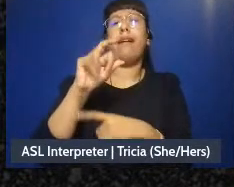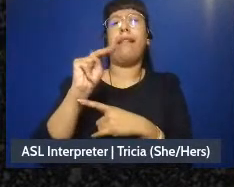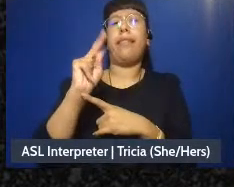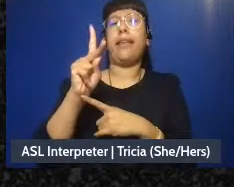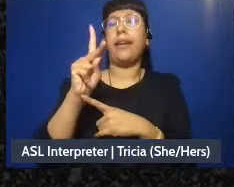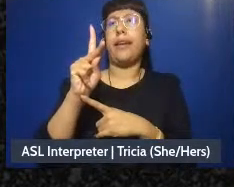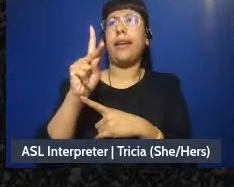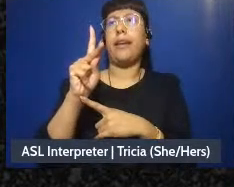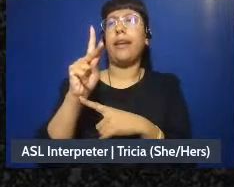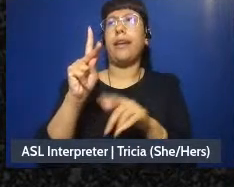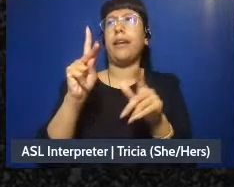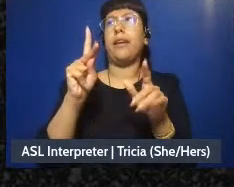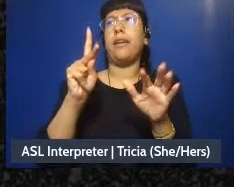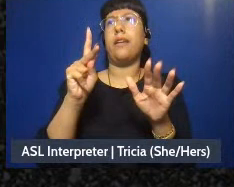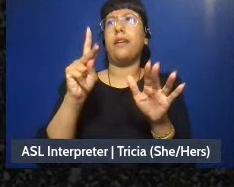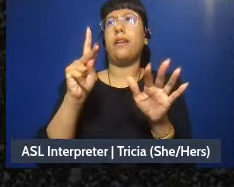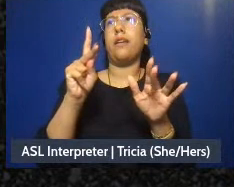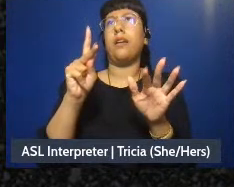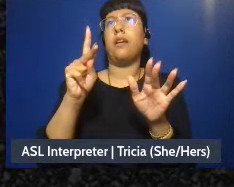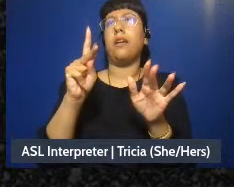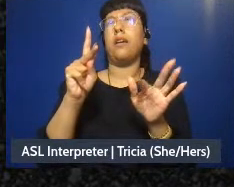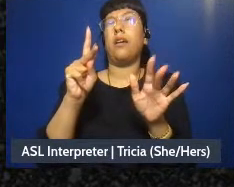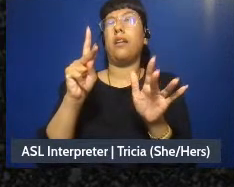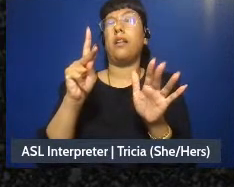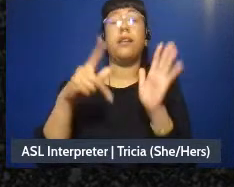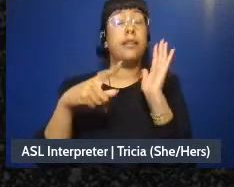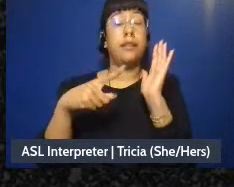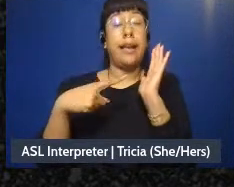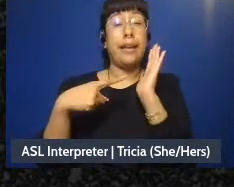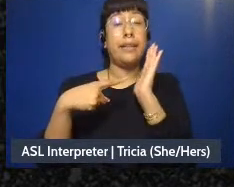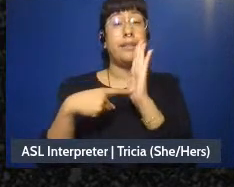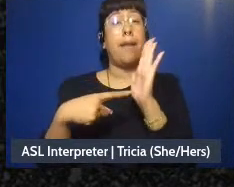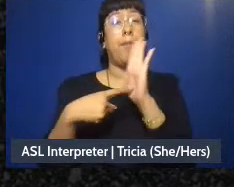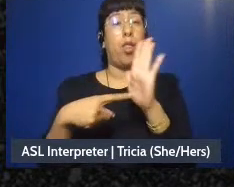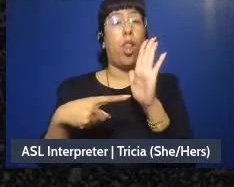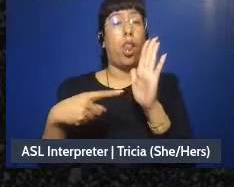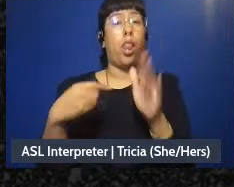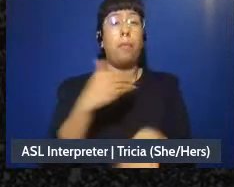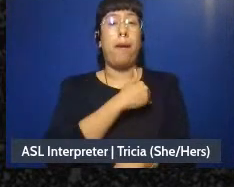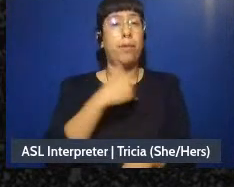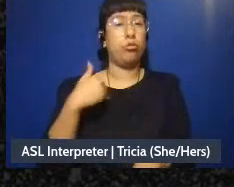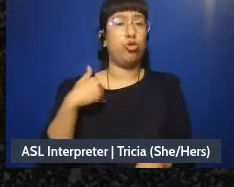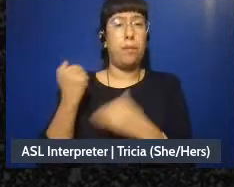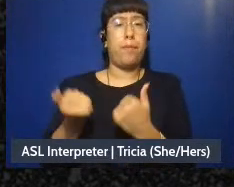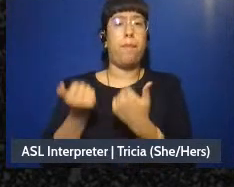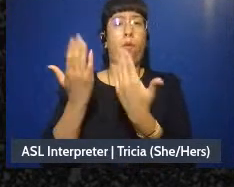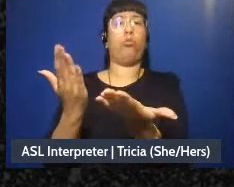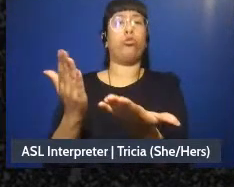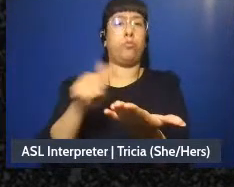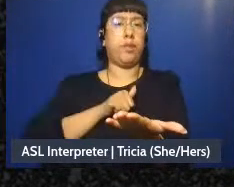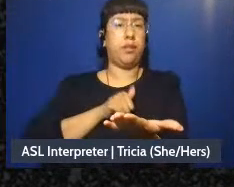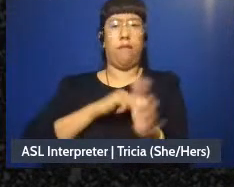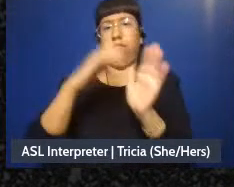to the sample example membership, um, proposal that I created. So I created this-I just give